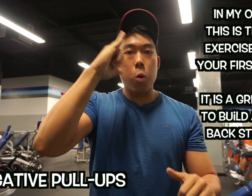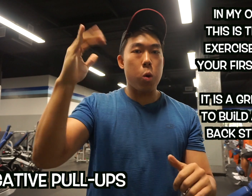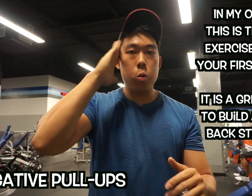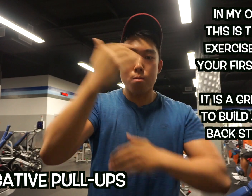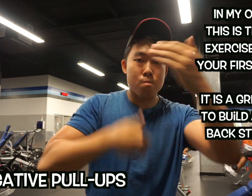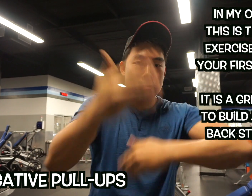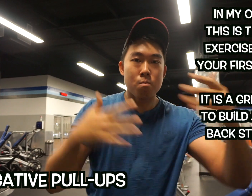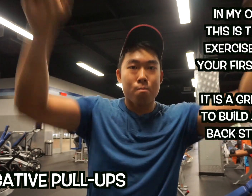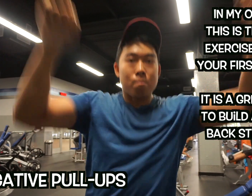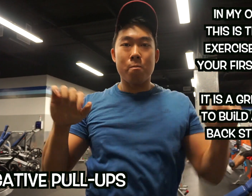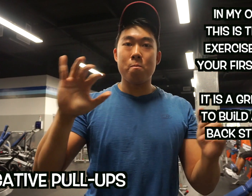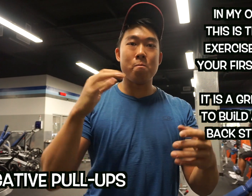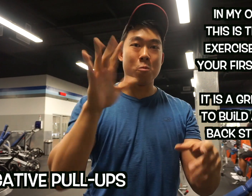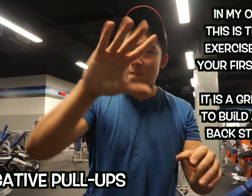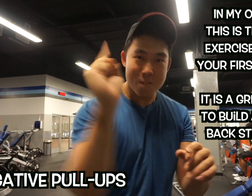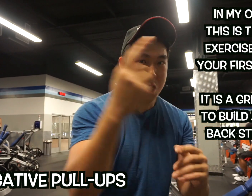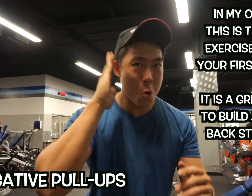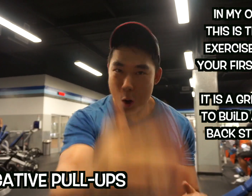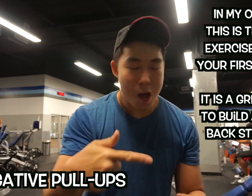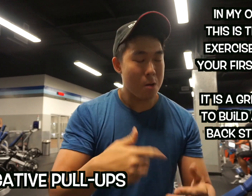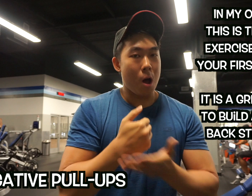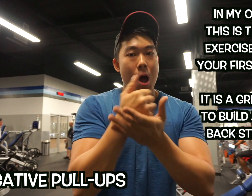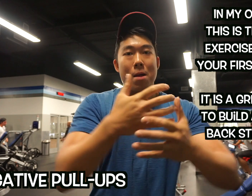Keep doing this exercise and I promise you’ll get your first pull-up in no time.